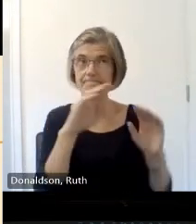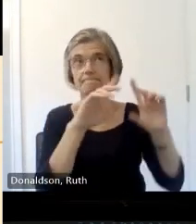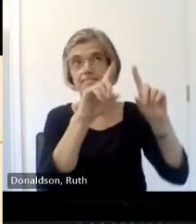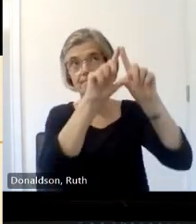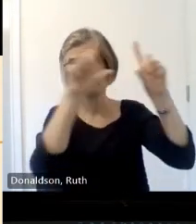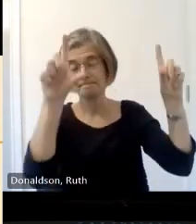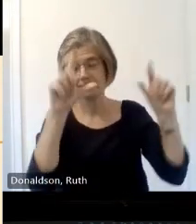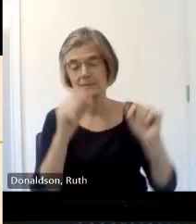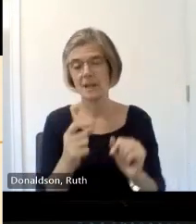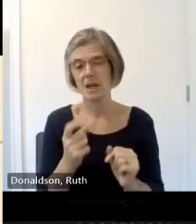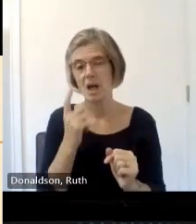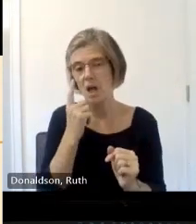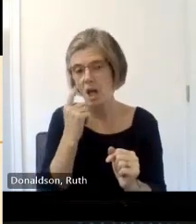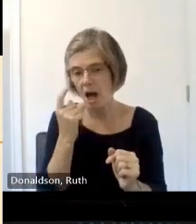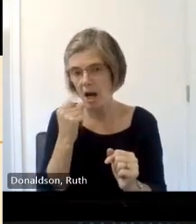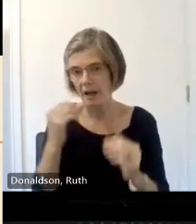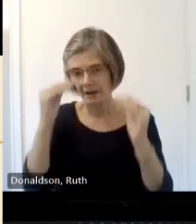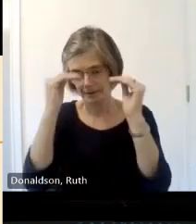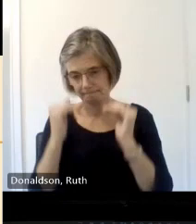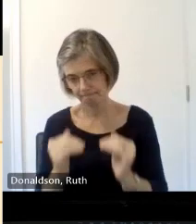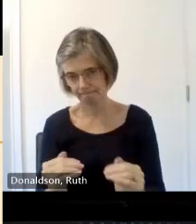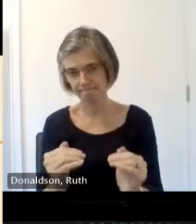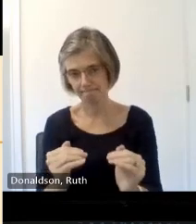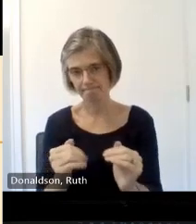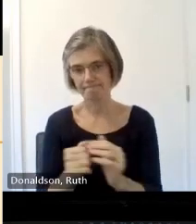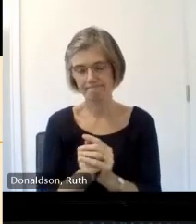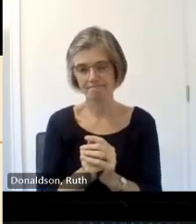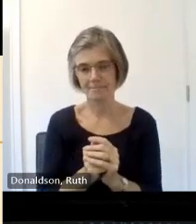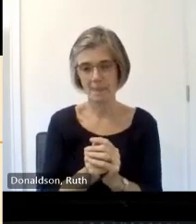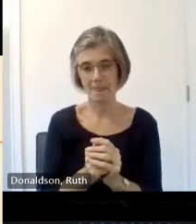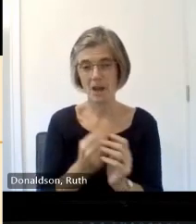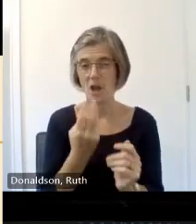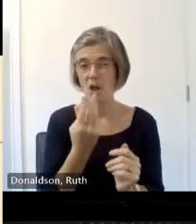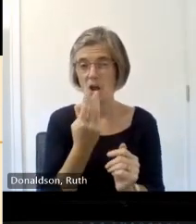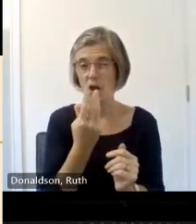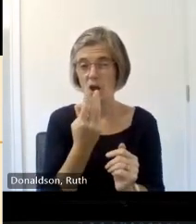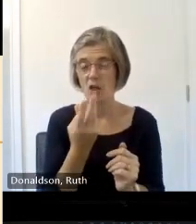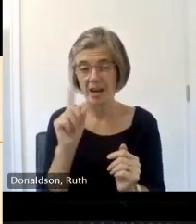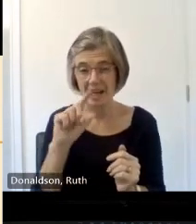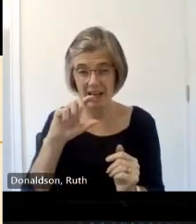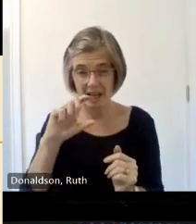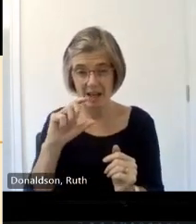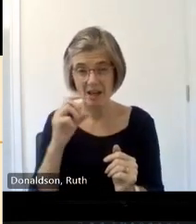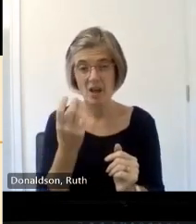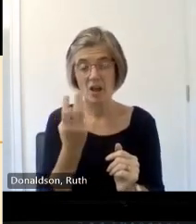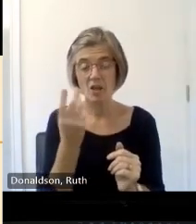bear in mind there's only 3 or 400 years between the two and we are talking about something that's